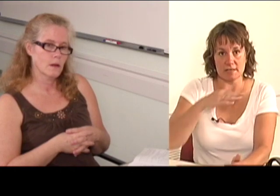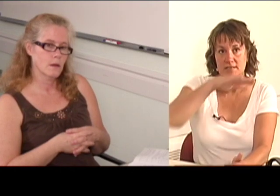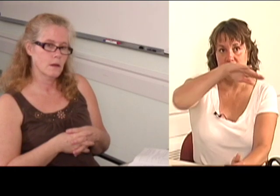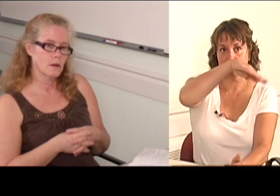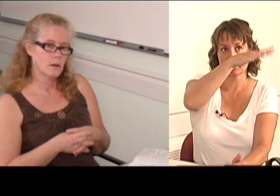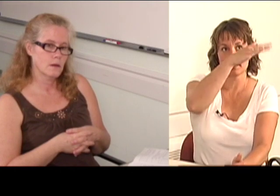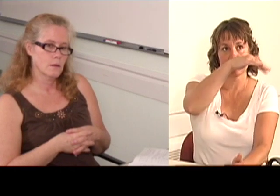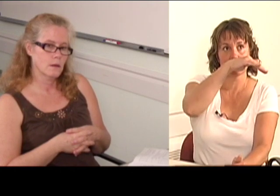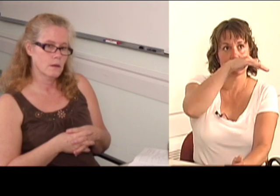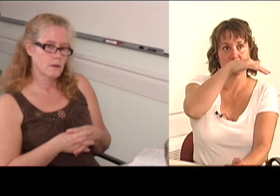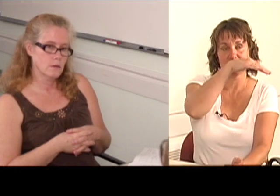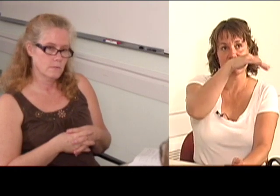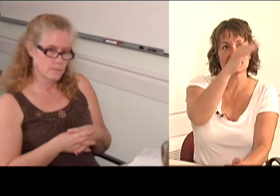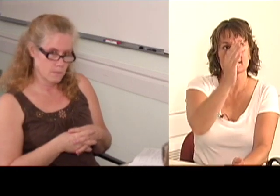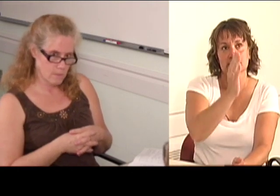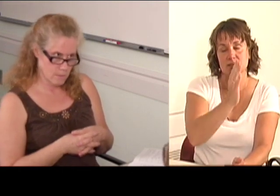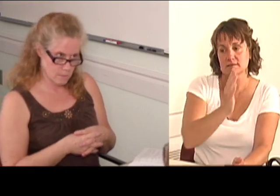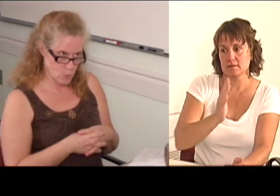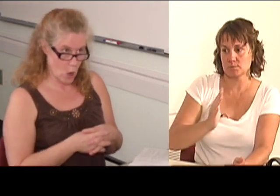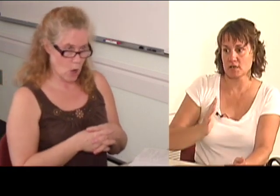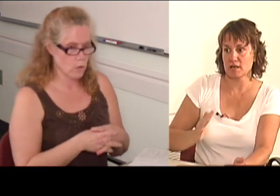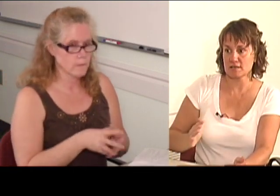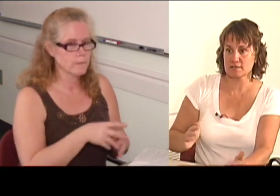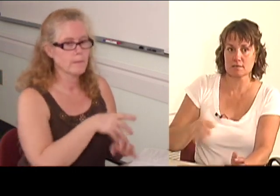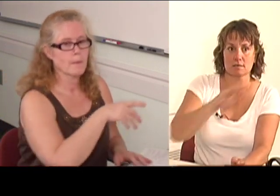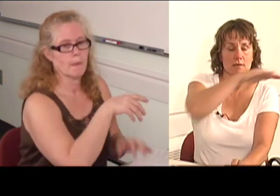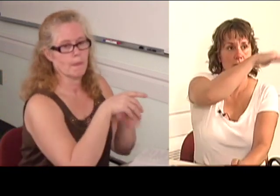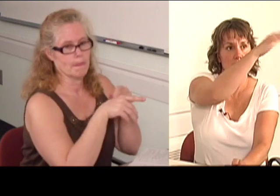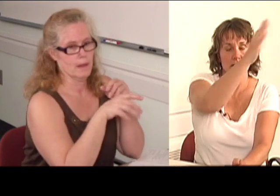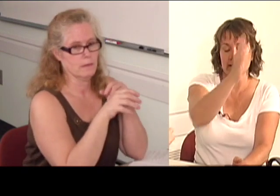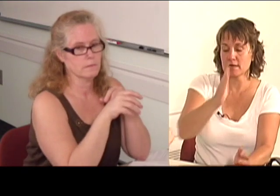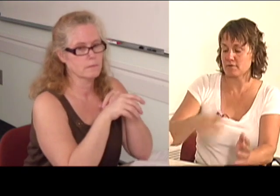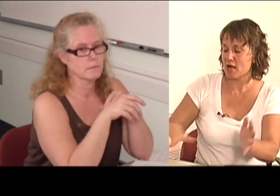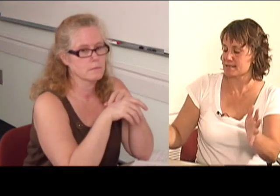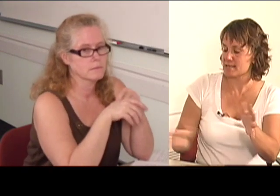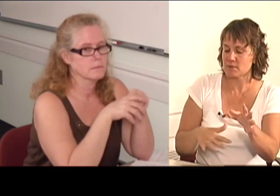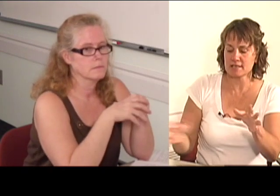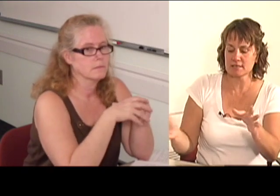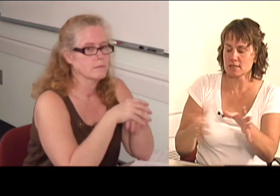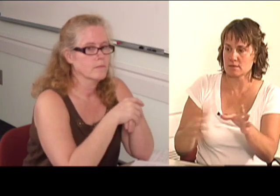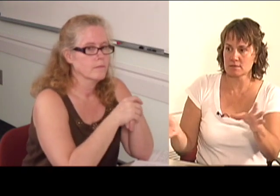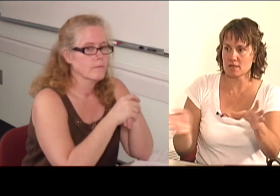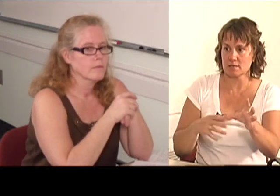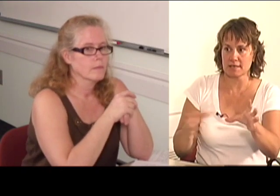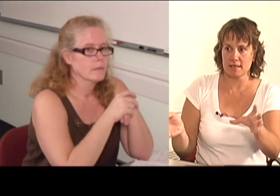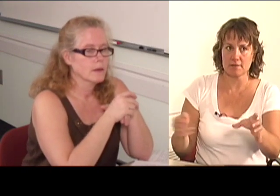I mean, it's the classic ski slope loss. And I've lost some of these tones all together